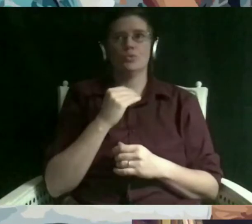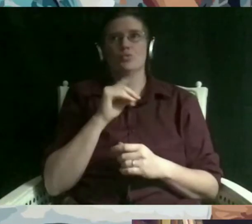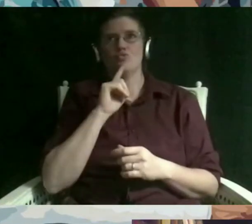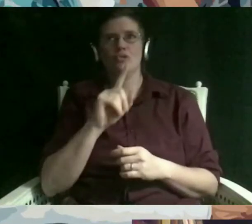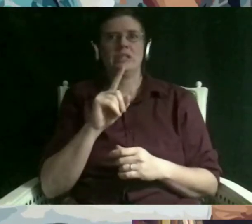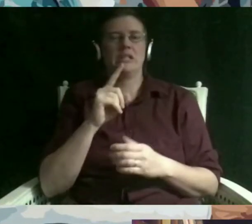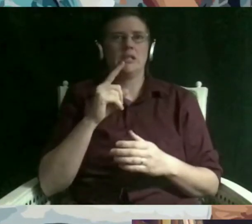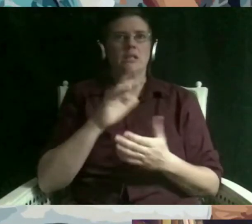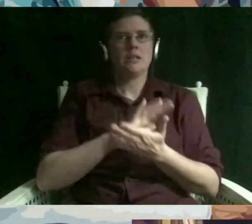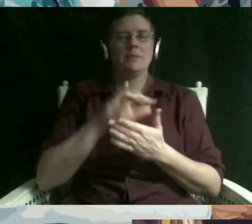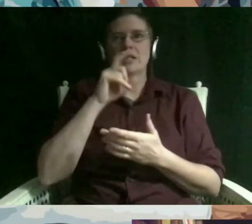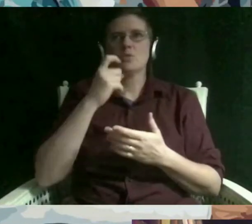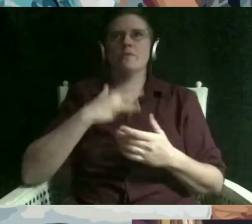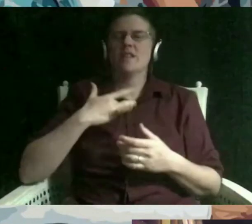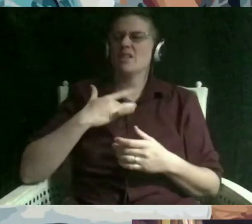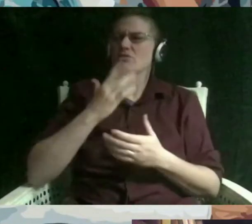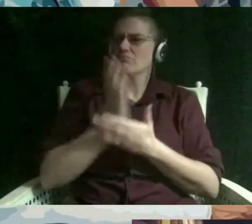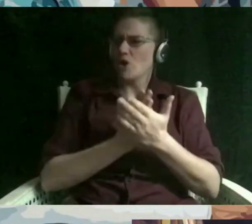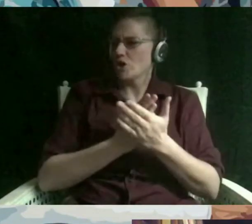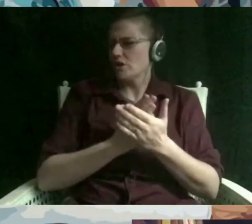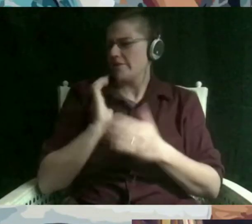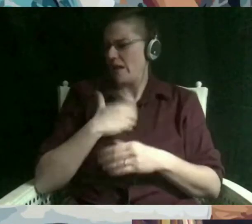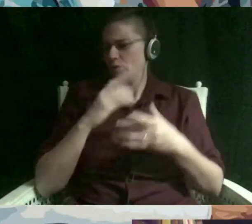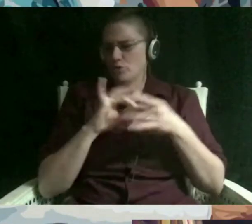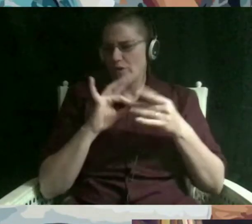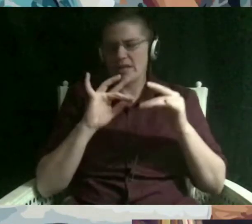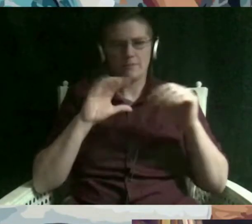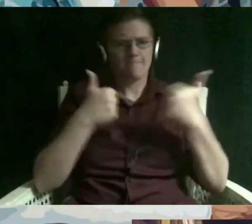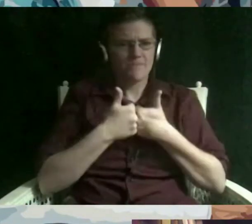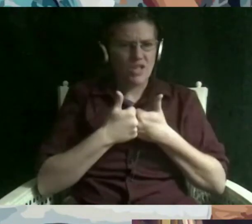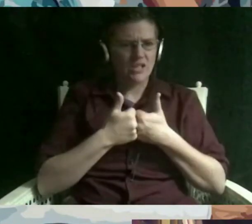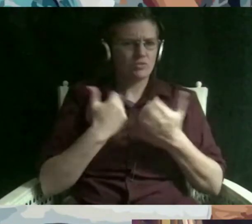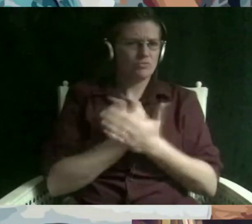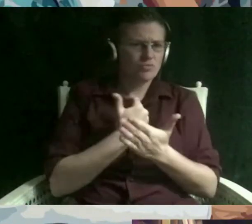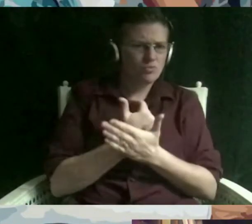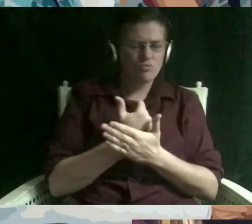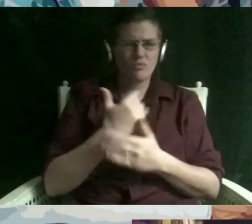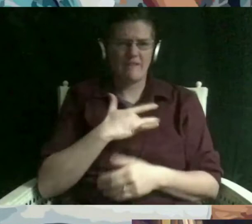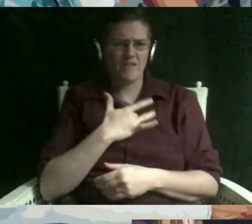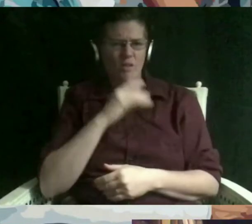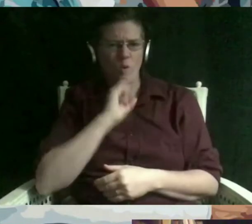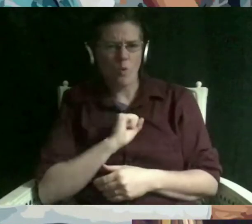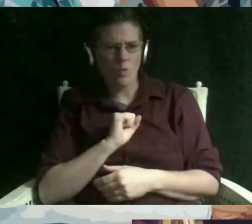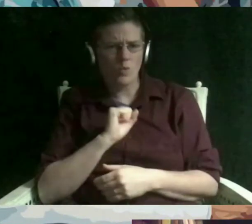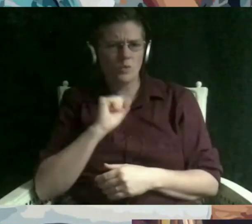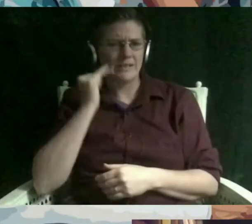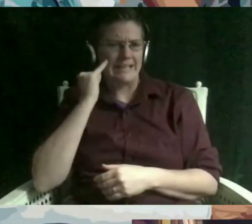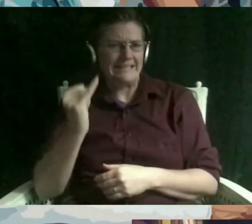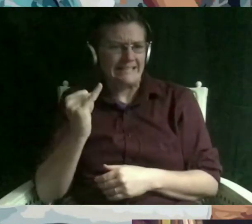they feel outdated or unbelievable or they promote inequity but a real cornerstone of judaism is that